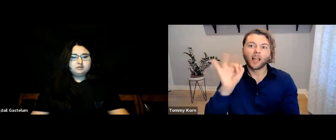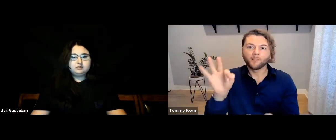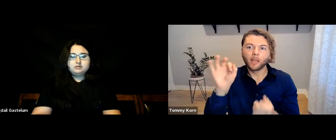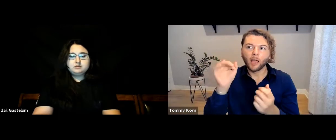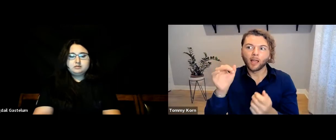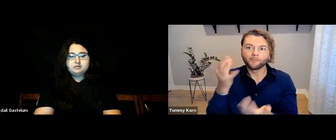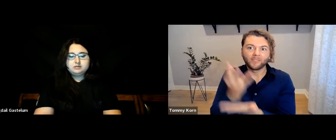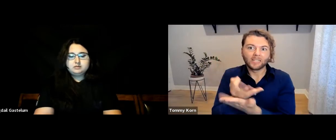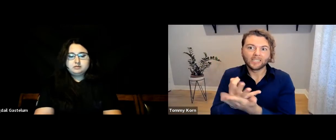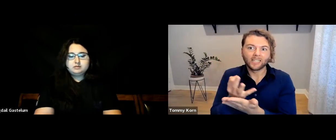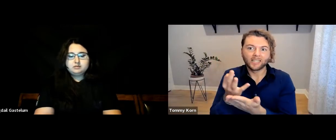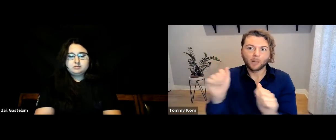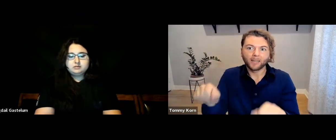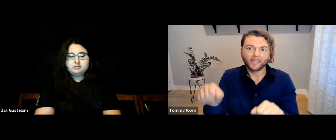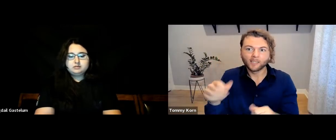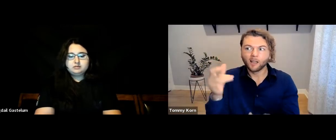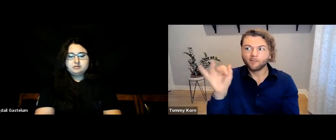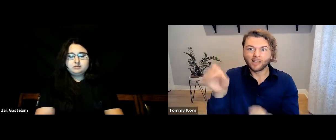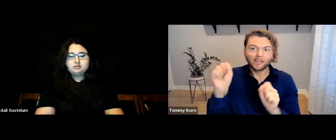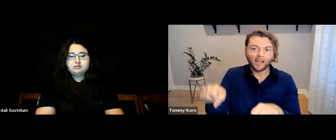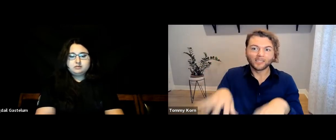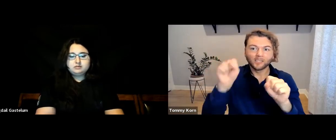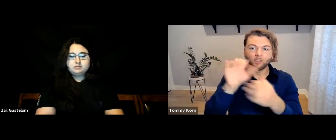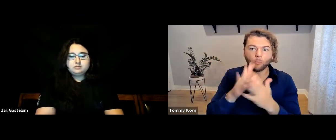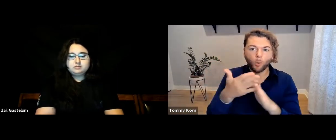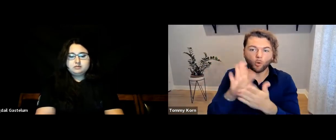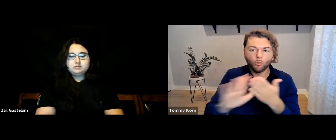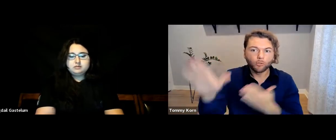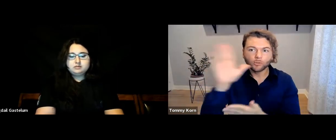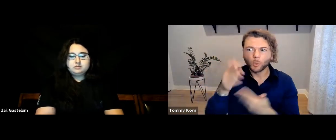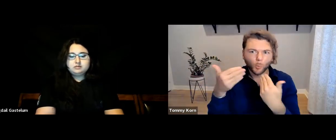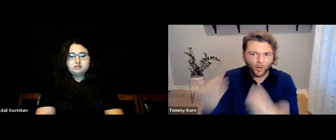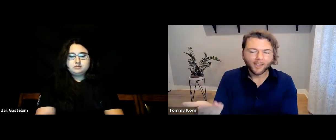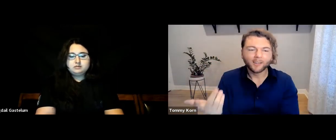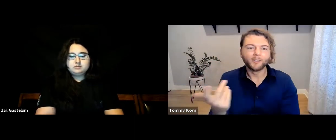If they have the financial ability, they should absolutely take a community college class.